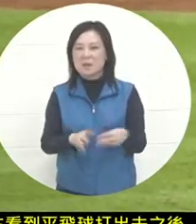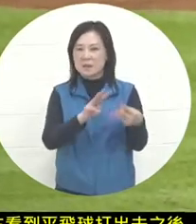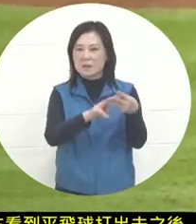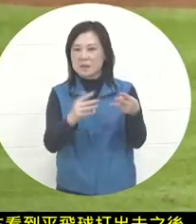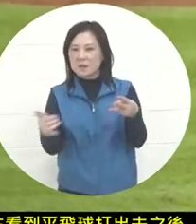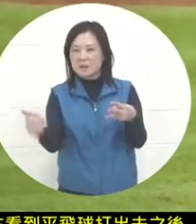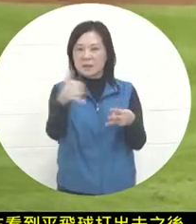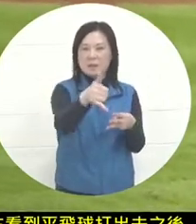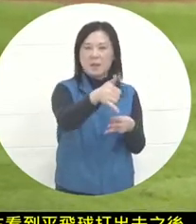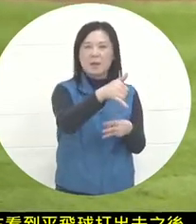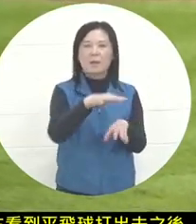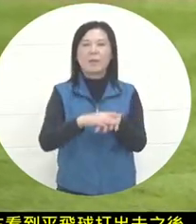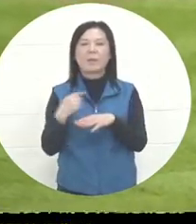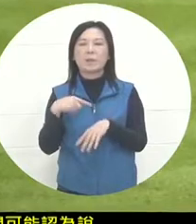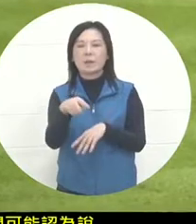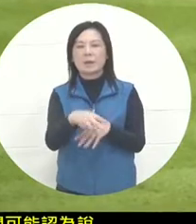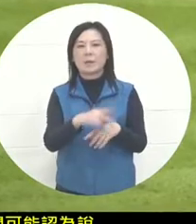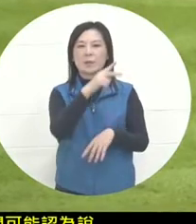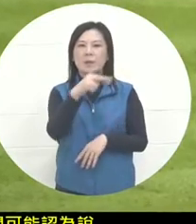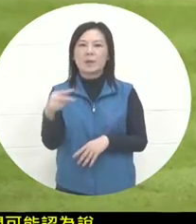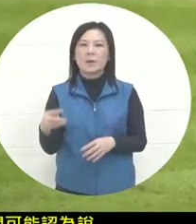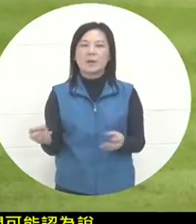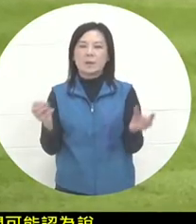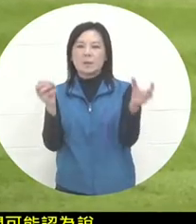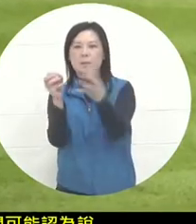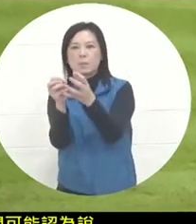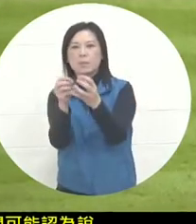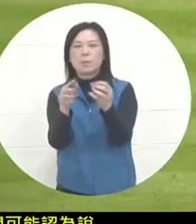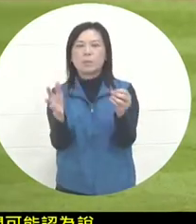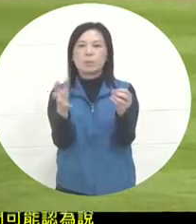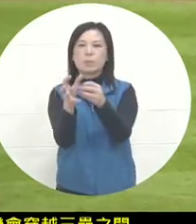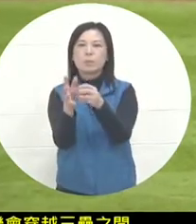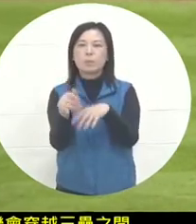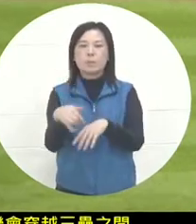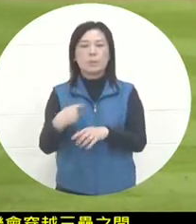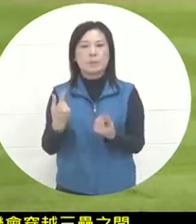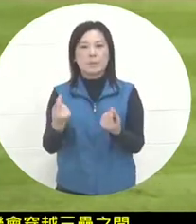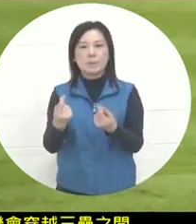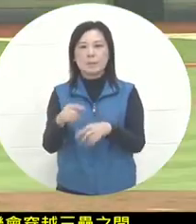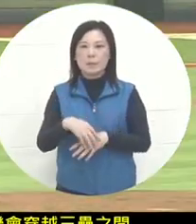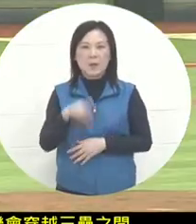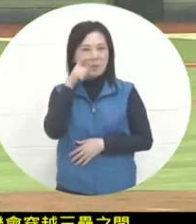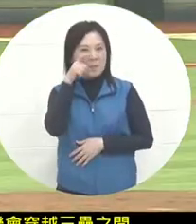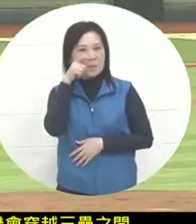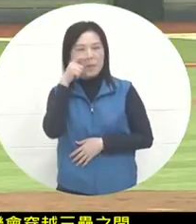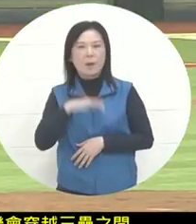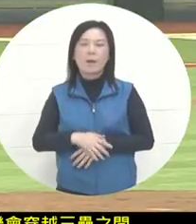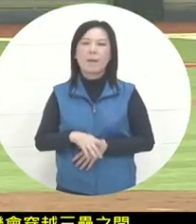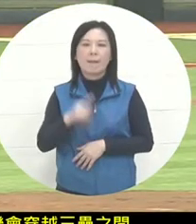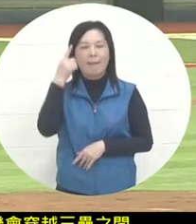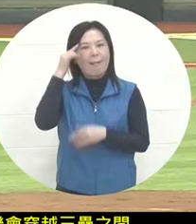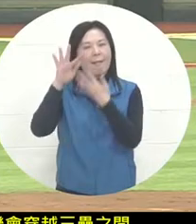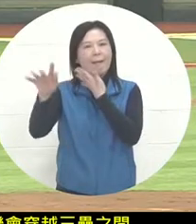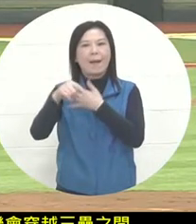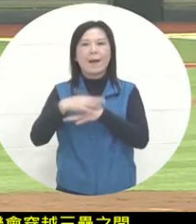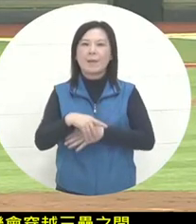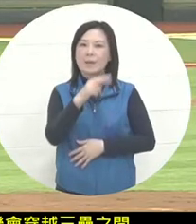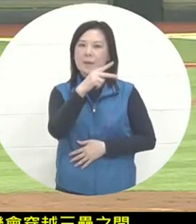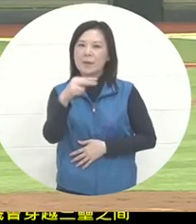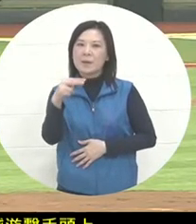jump over the shortstop. Then he went out and faked a step or two. At the same time, he was observing , but he didn't expect that the shortstop was very positive